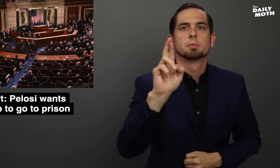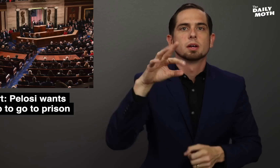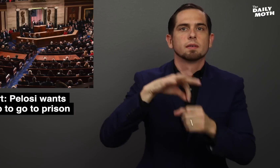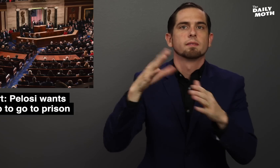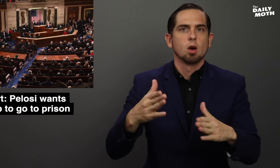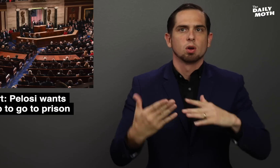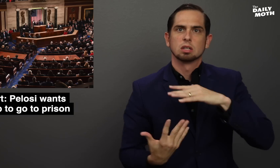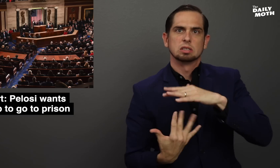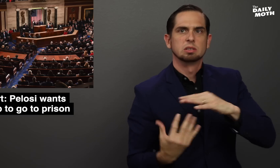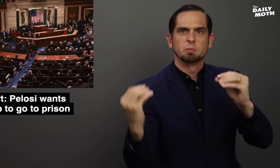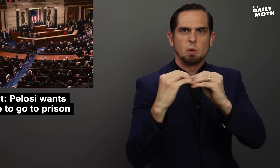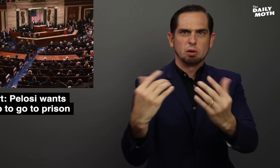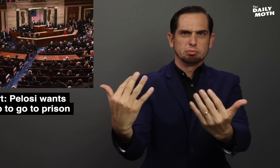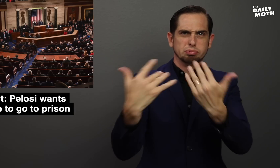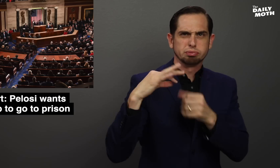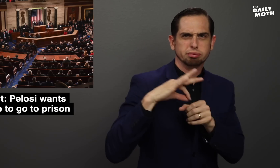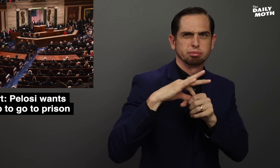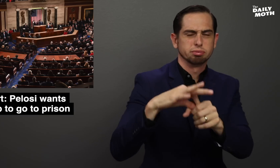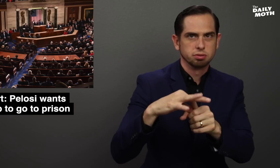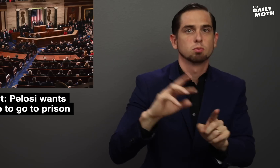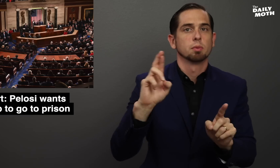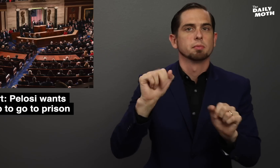voters come out in greater numbers,